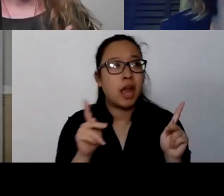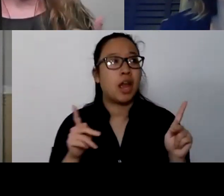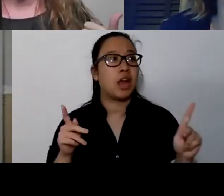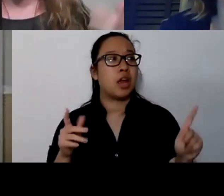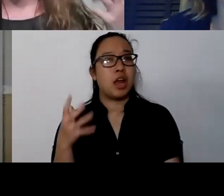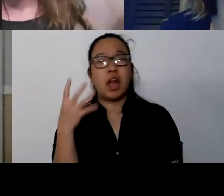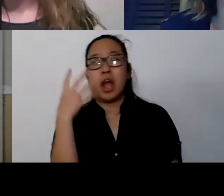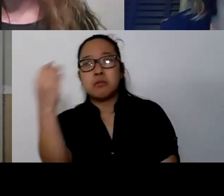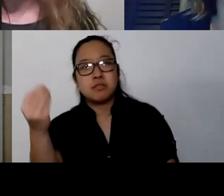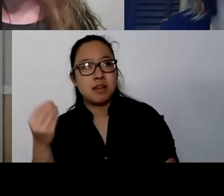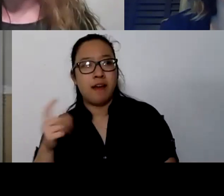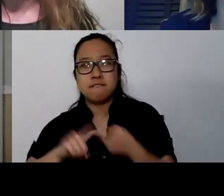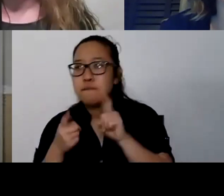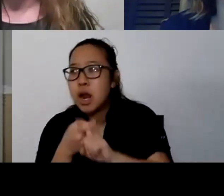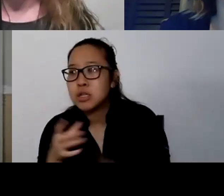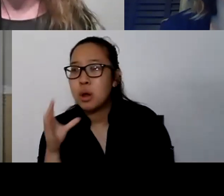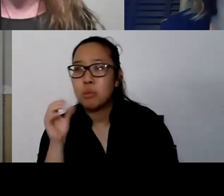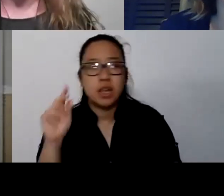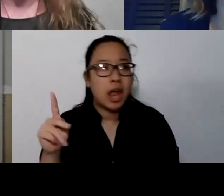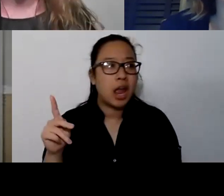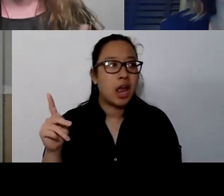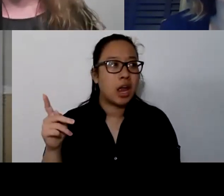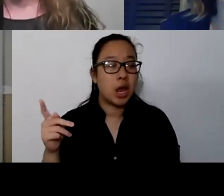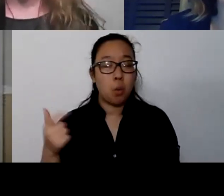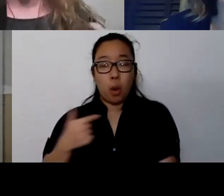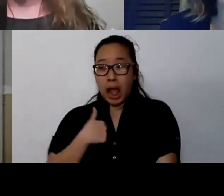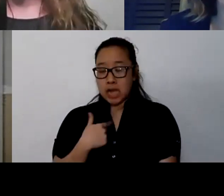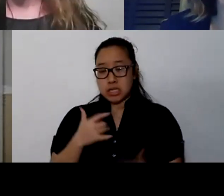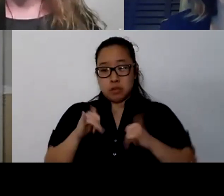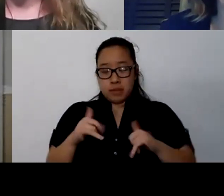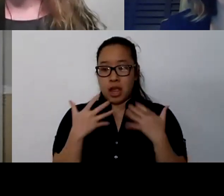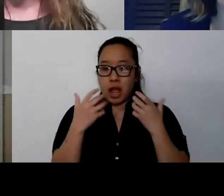I'm having a hard time concentrating. I'm really feeling pretty disconnected.